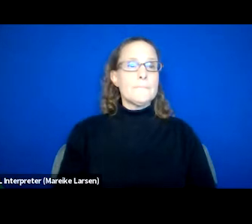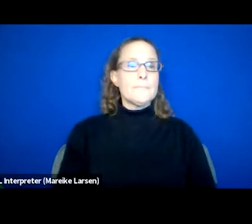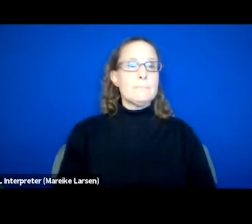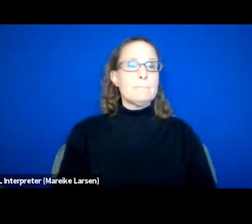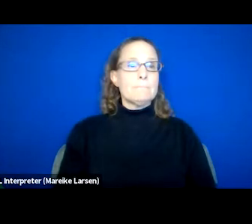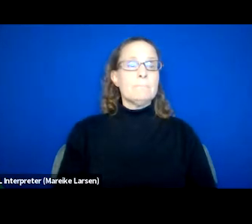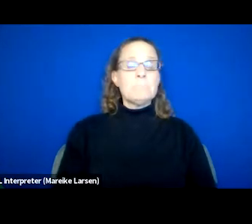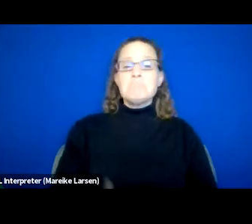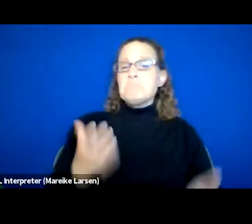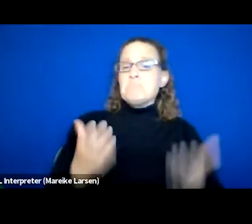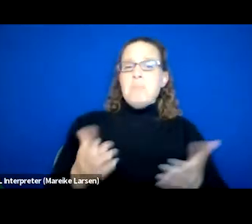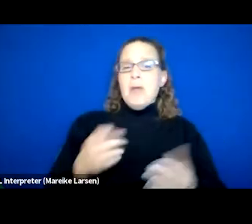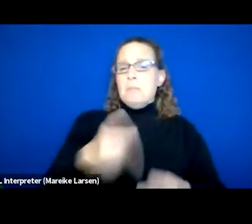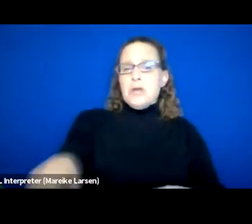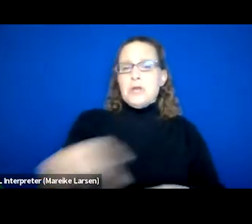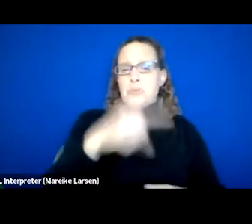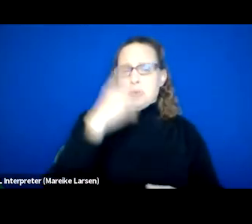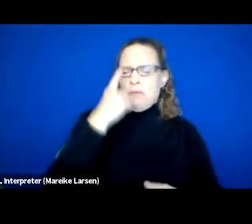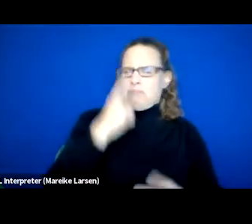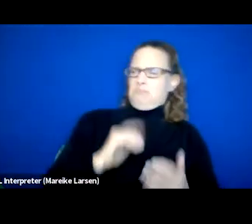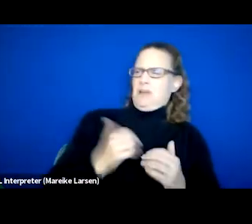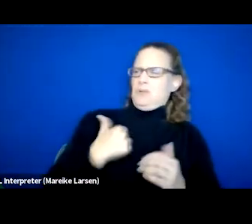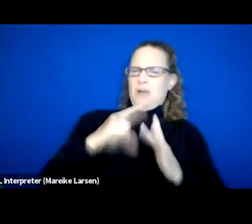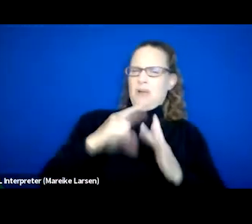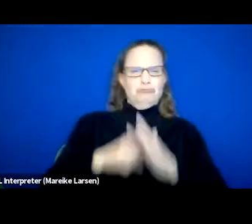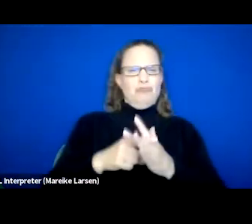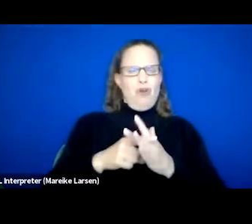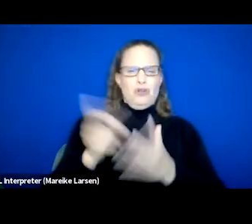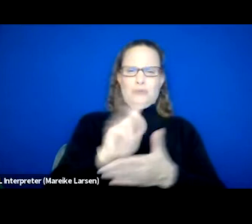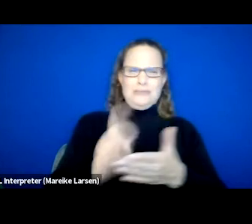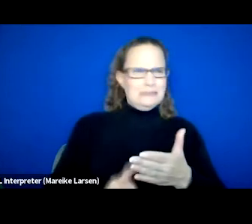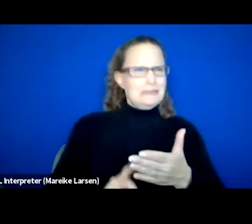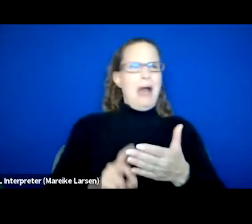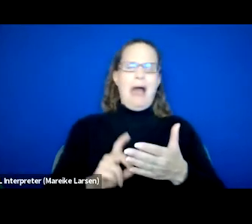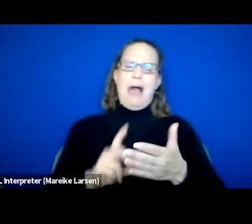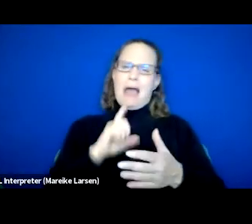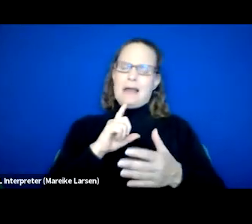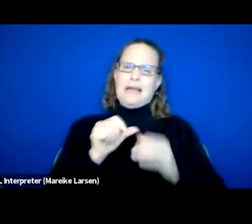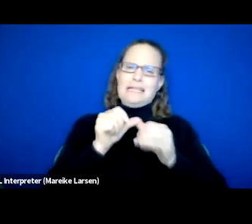So you might be wondering, how do I begin? So design continuous improvement plan, like where do I even start?